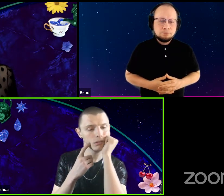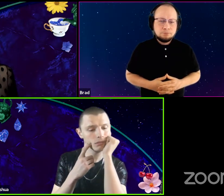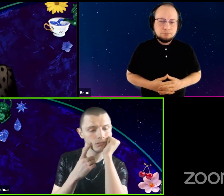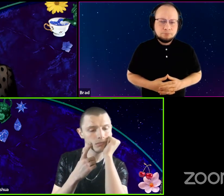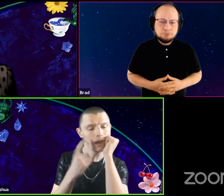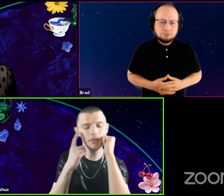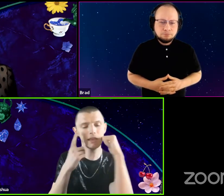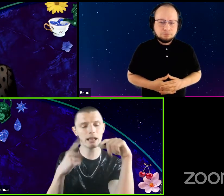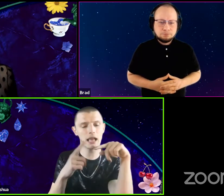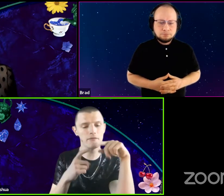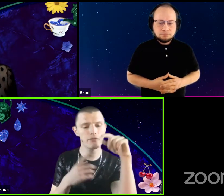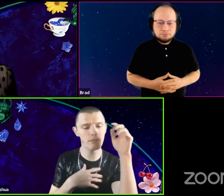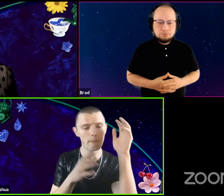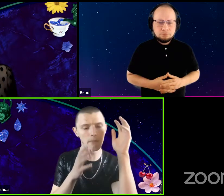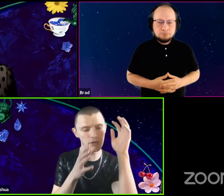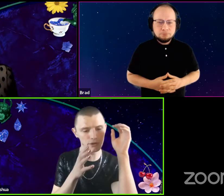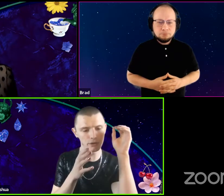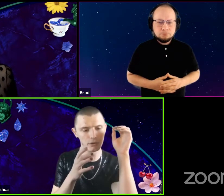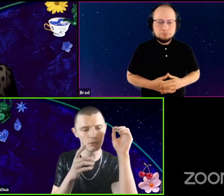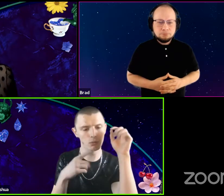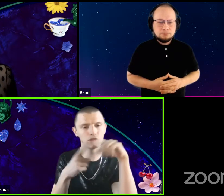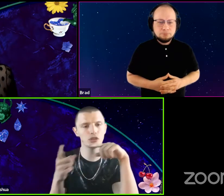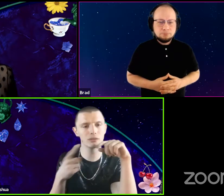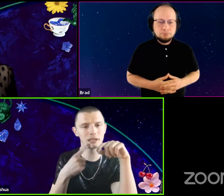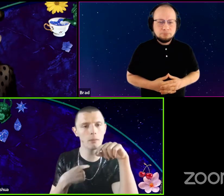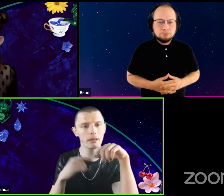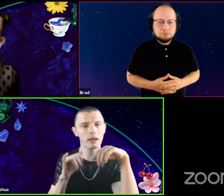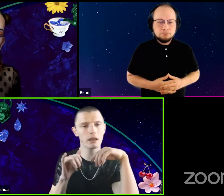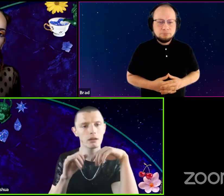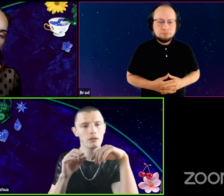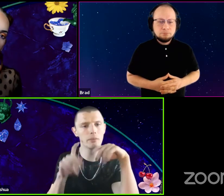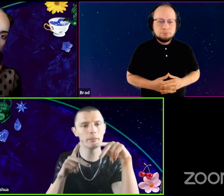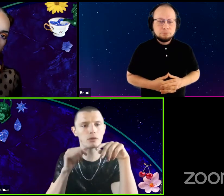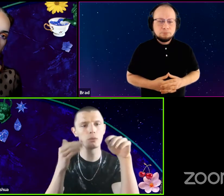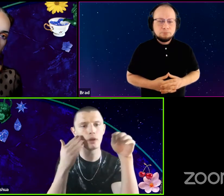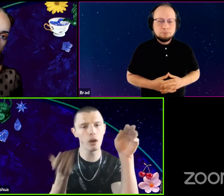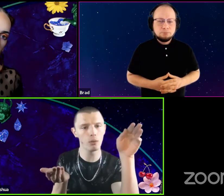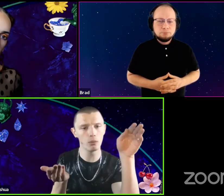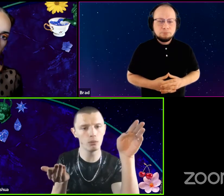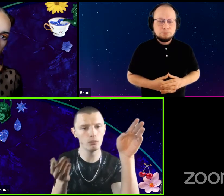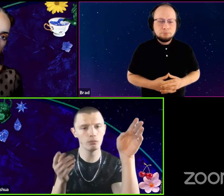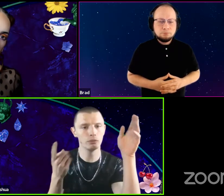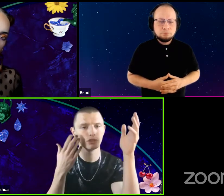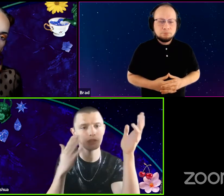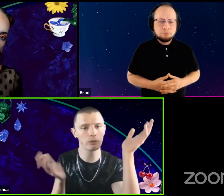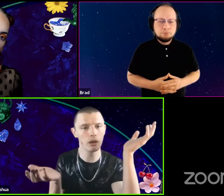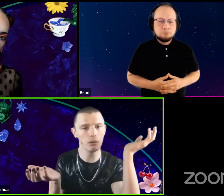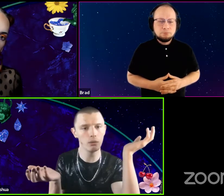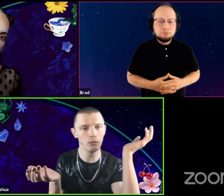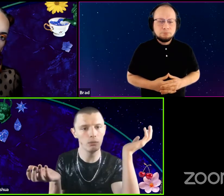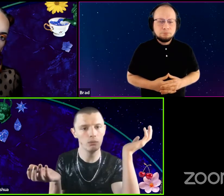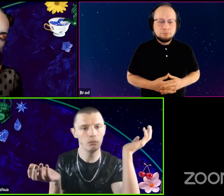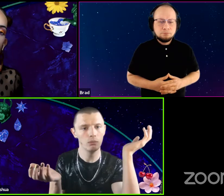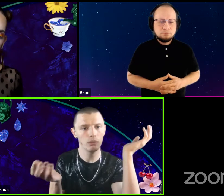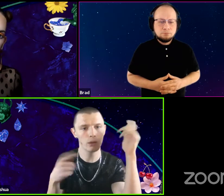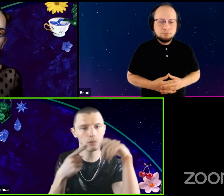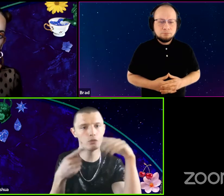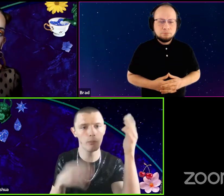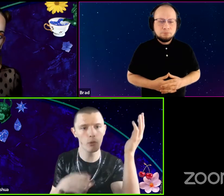I think it came from my mother, when she would tell me, like, people don't know. We just don't know, like when you were born, I didn't know.